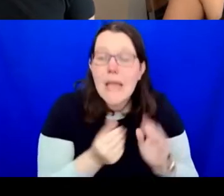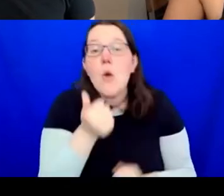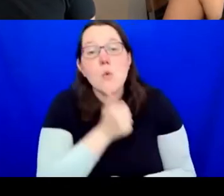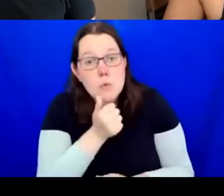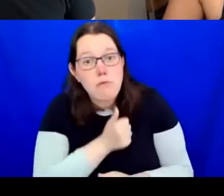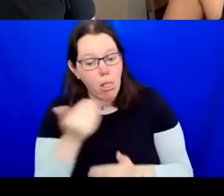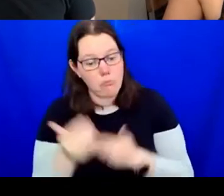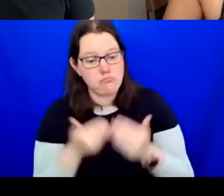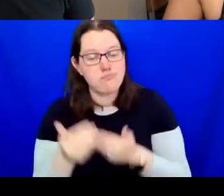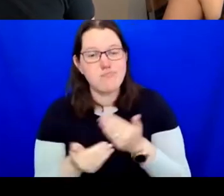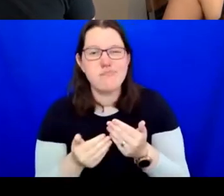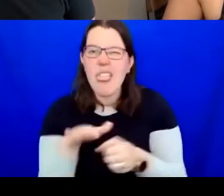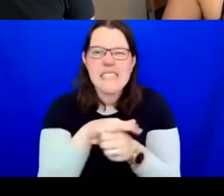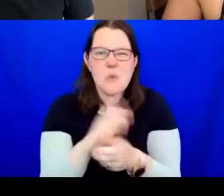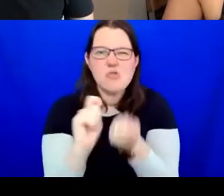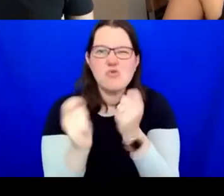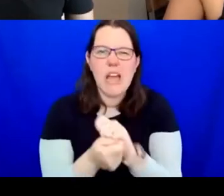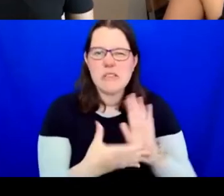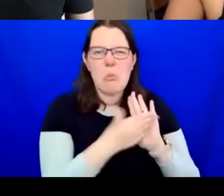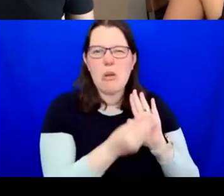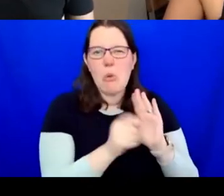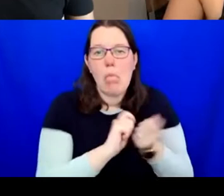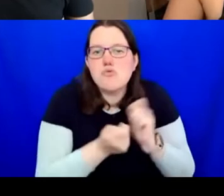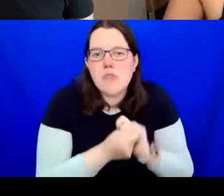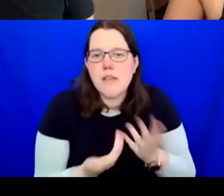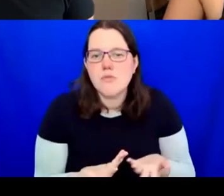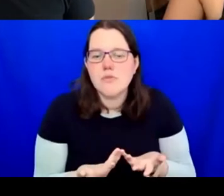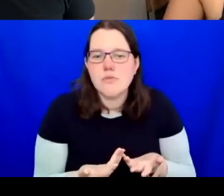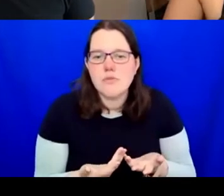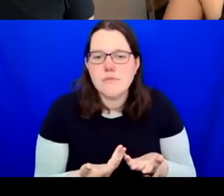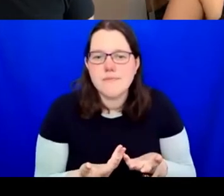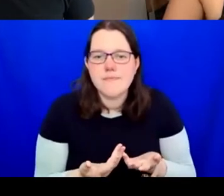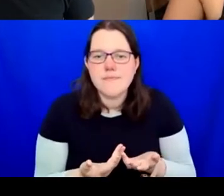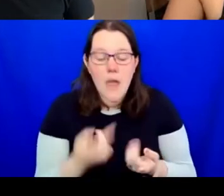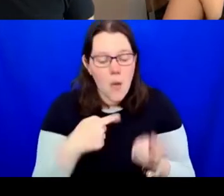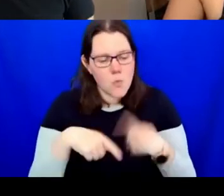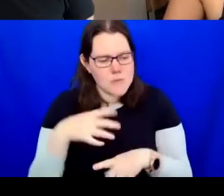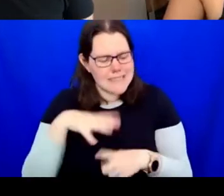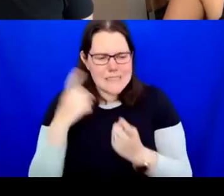useful. This leads me to think about the idea that institutions are few and are resisting